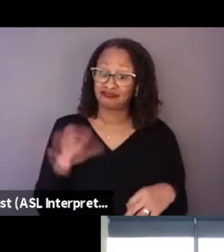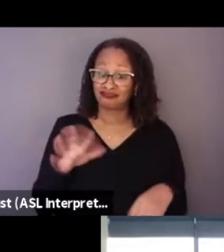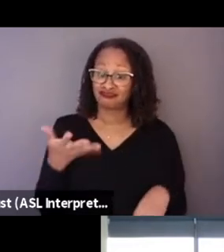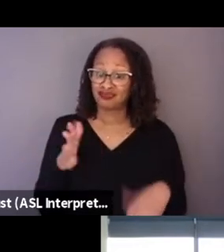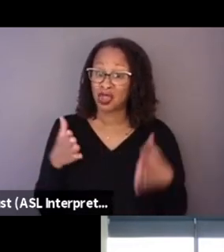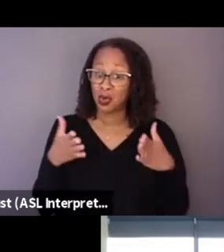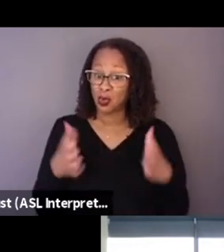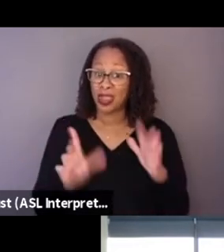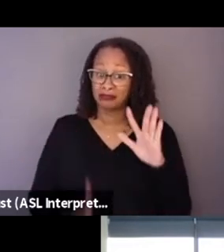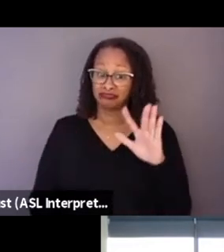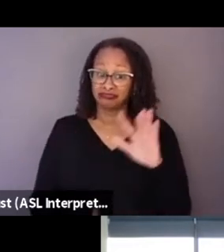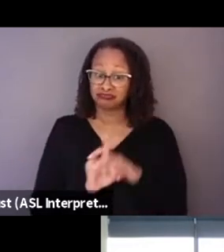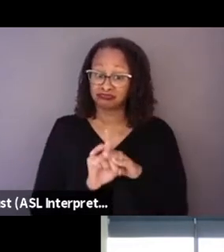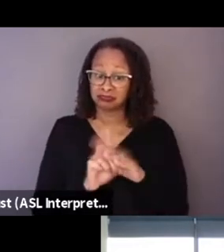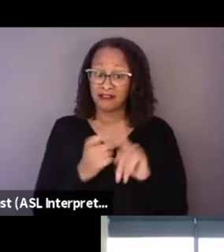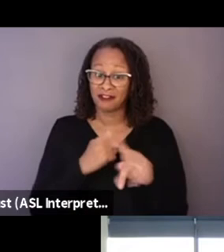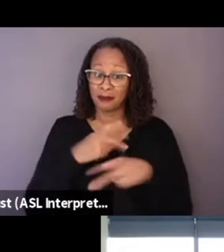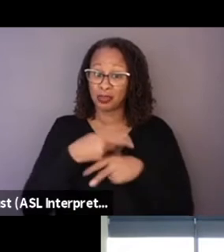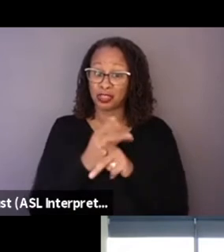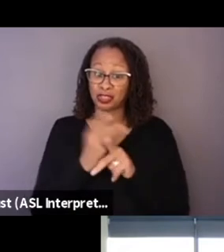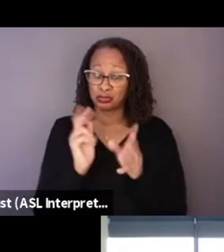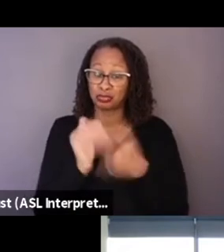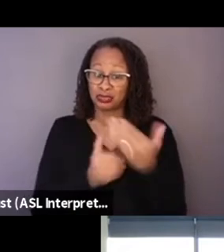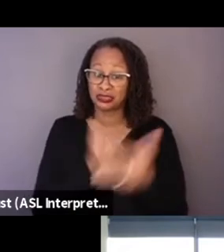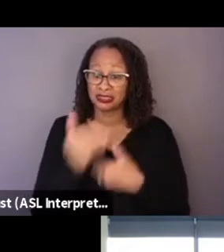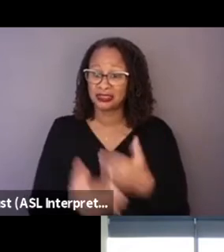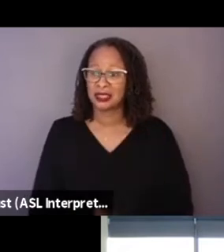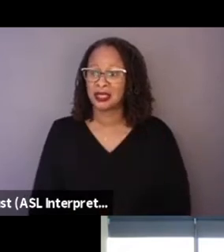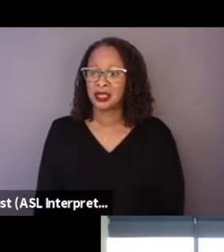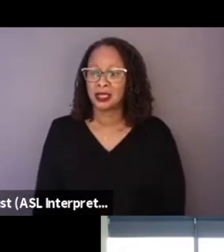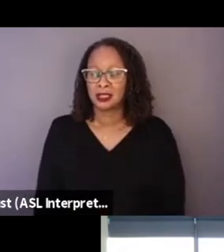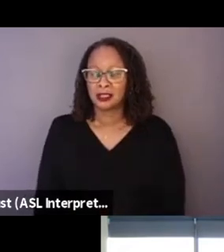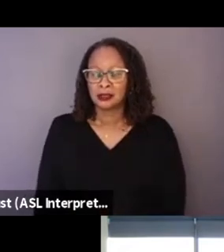from the production process? Yeah, I think,